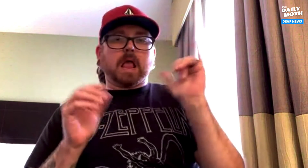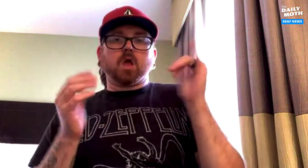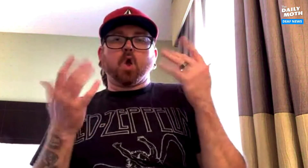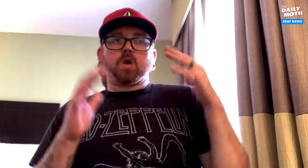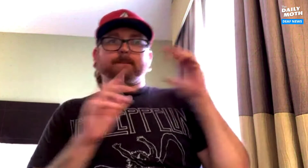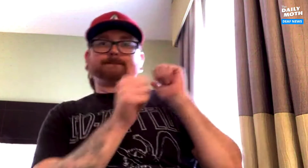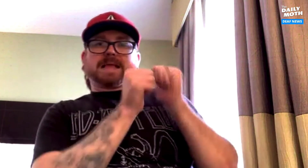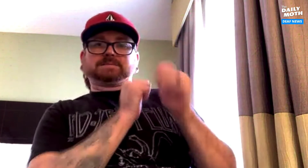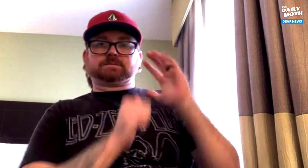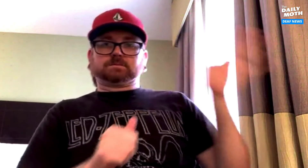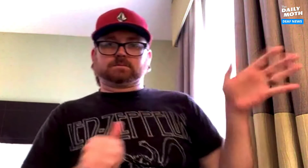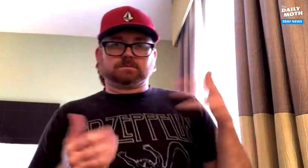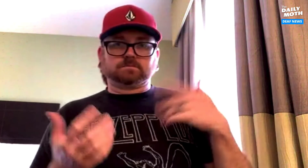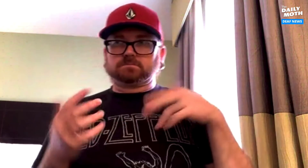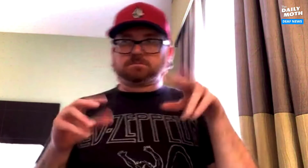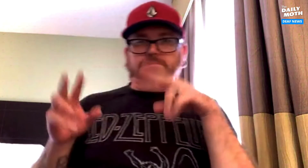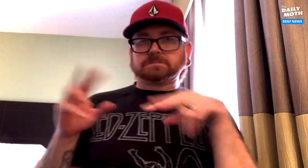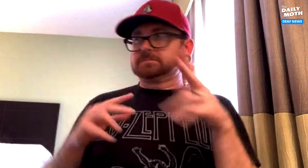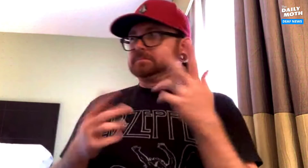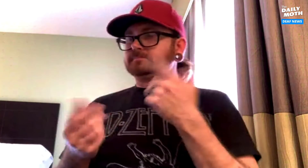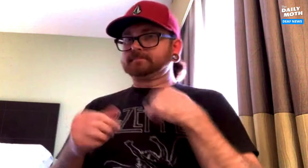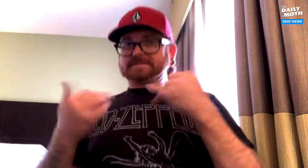It looked like it went past us.